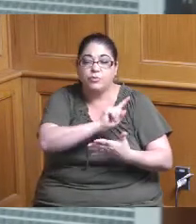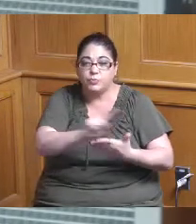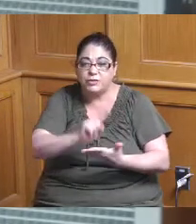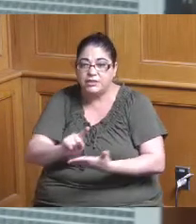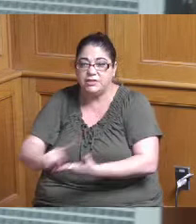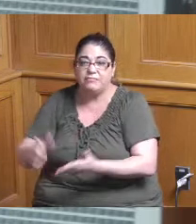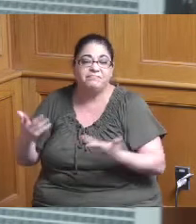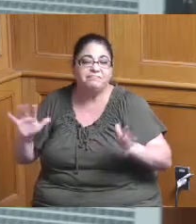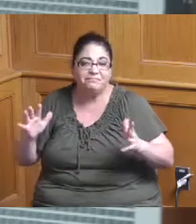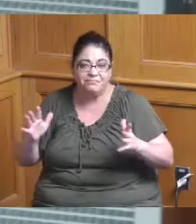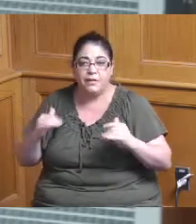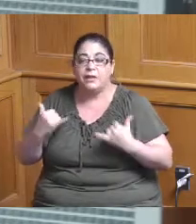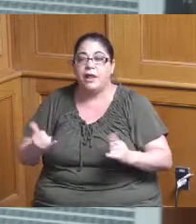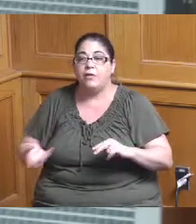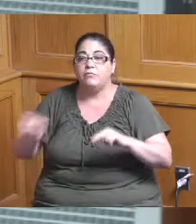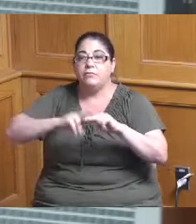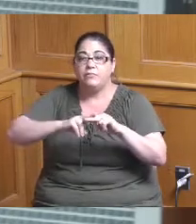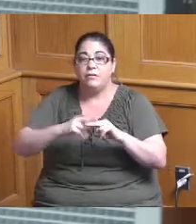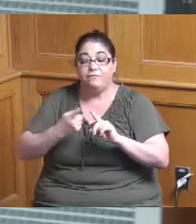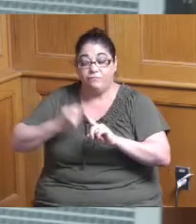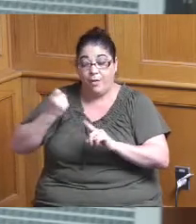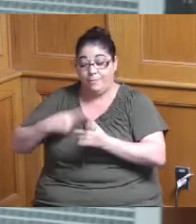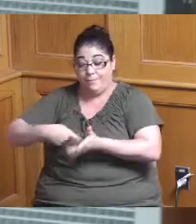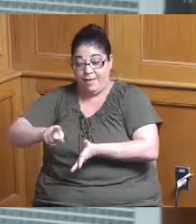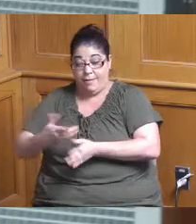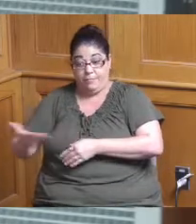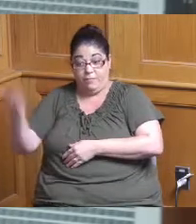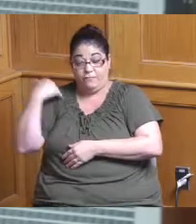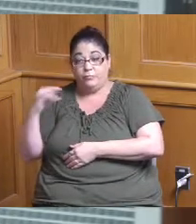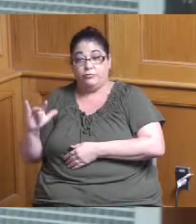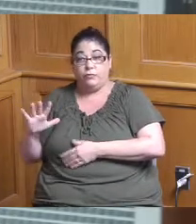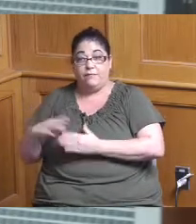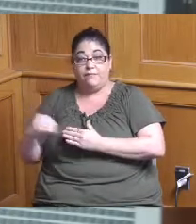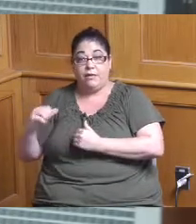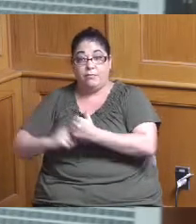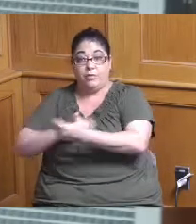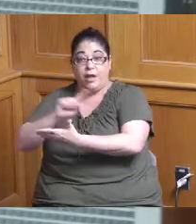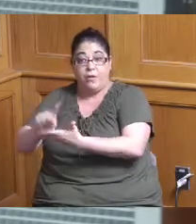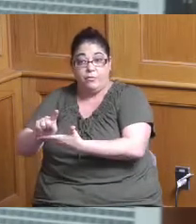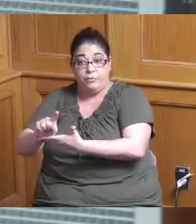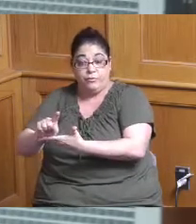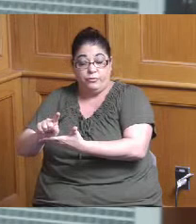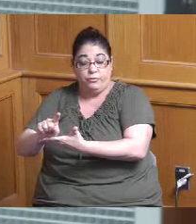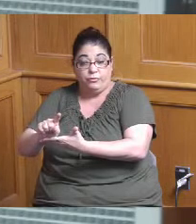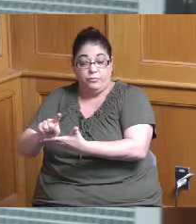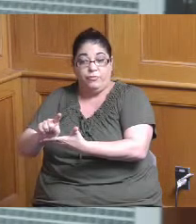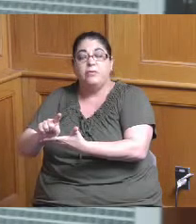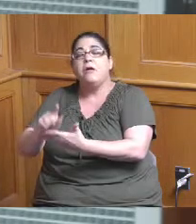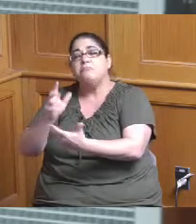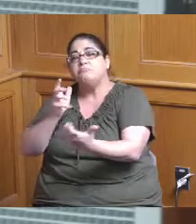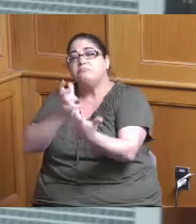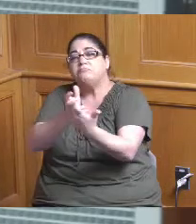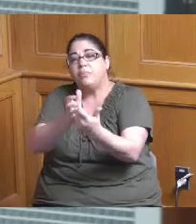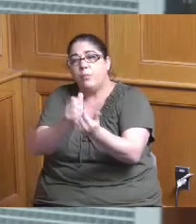increased the rate of pay from 25 dollars an hour which aligns it with our administrative assistant